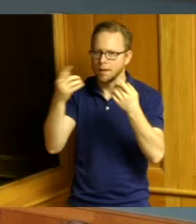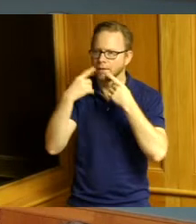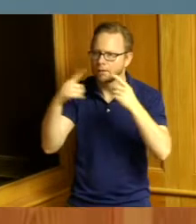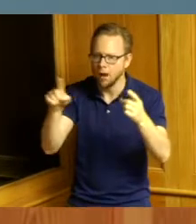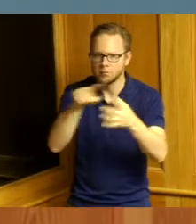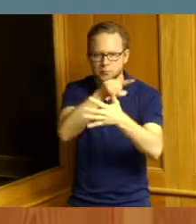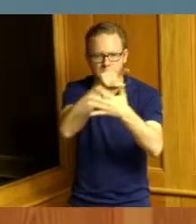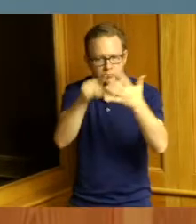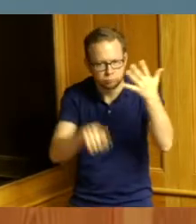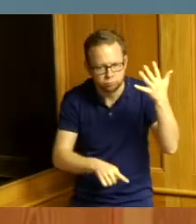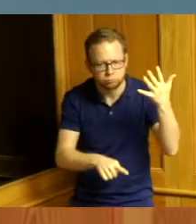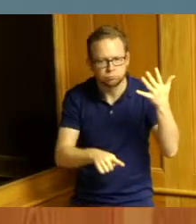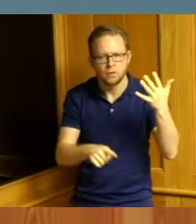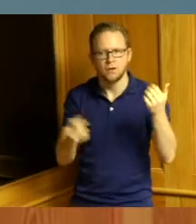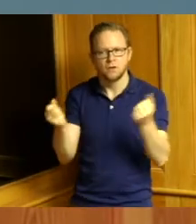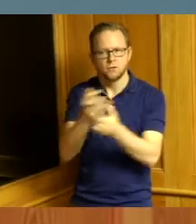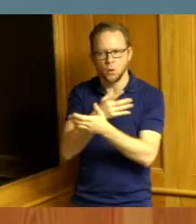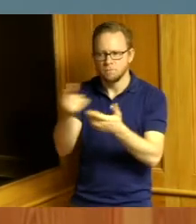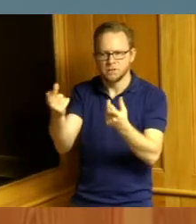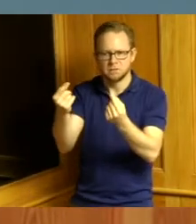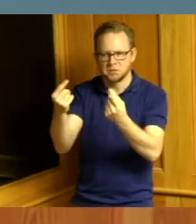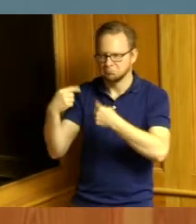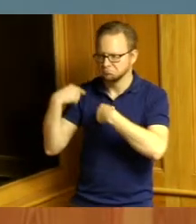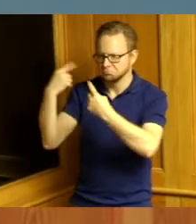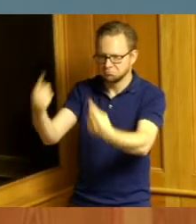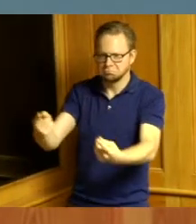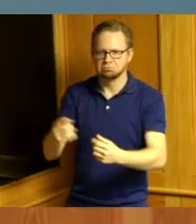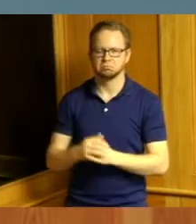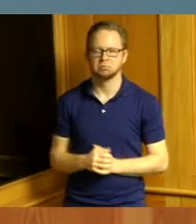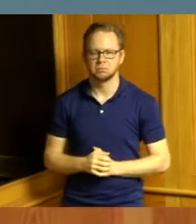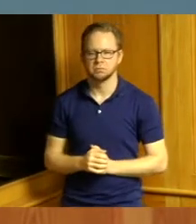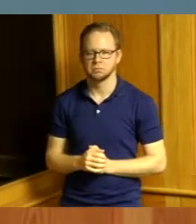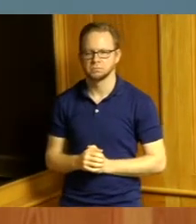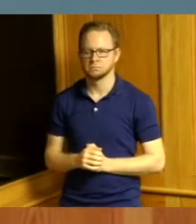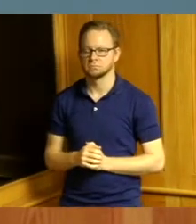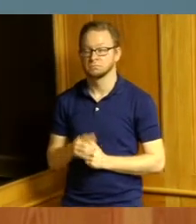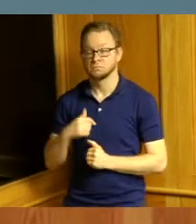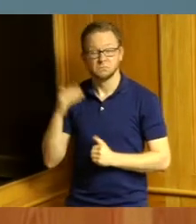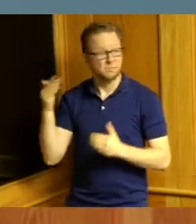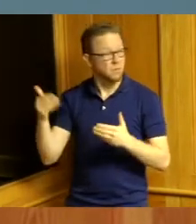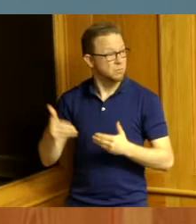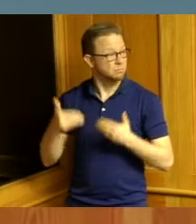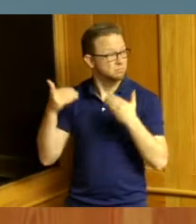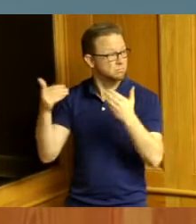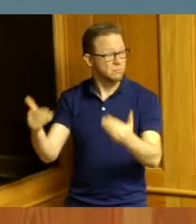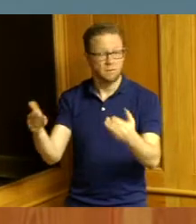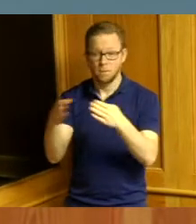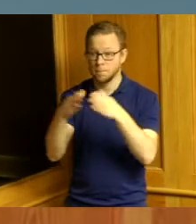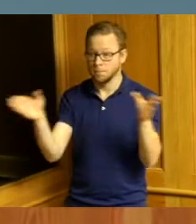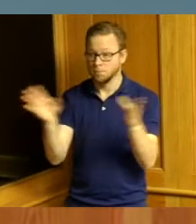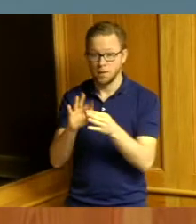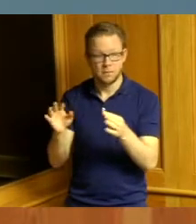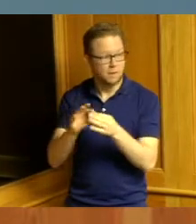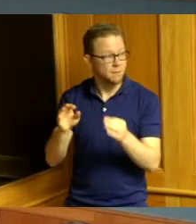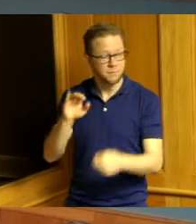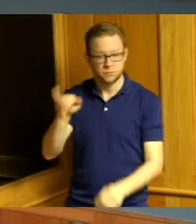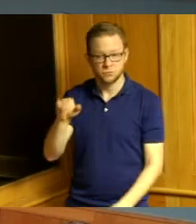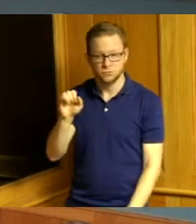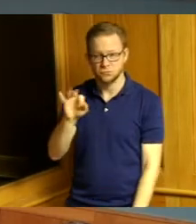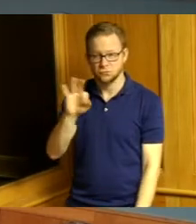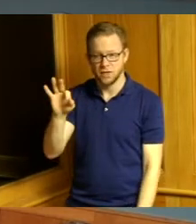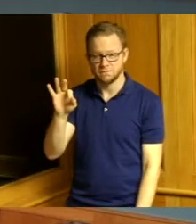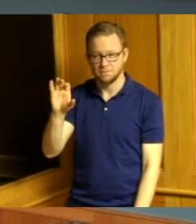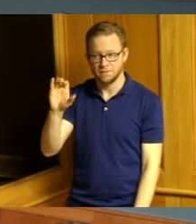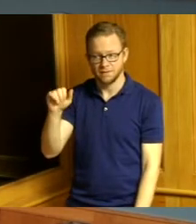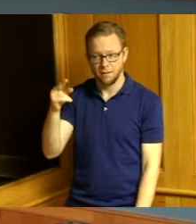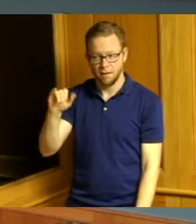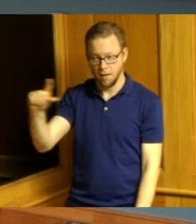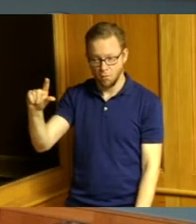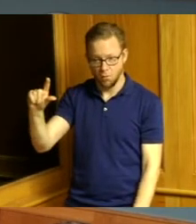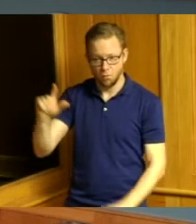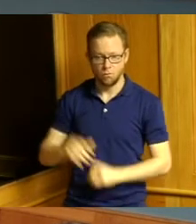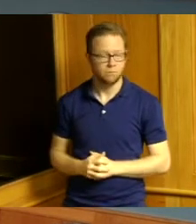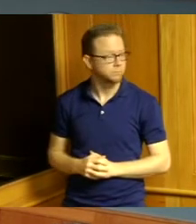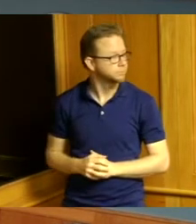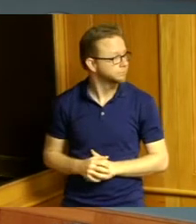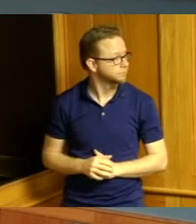and that's why we had the proclamation I will move forward to public comments we have Jeff Capelle